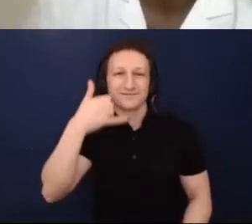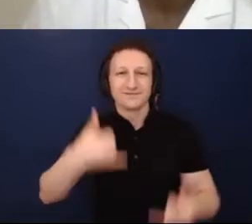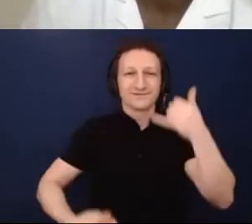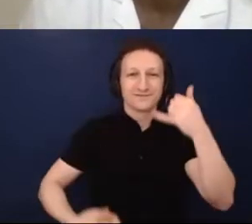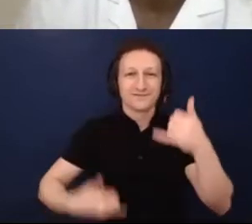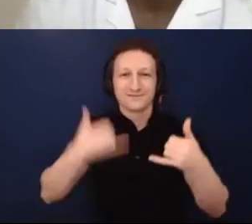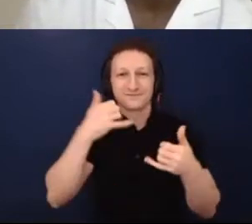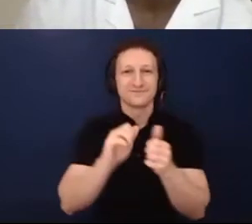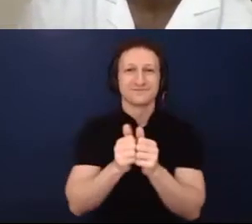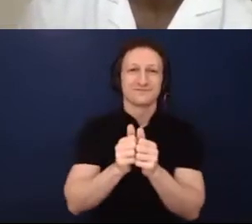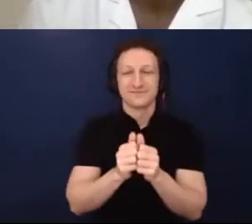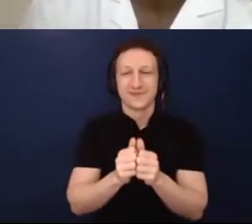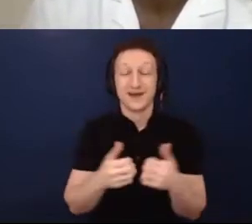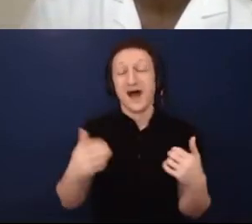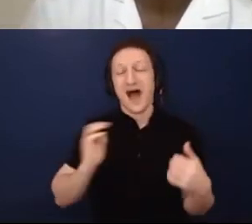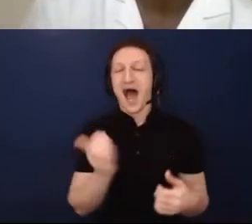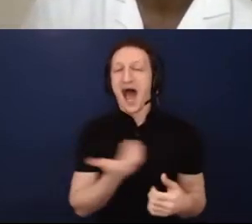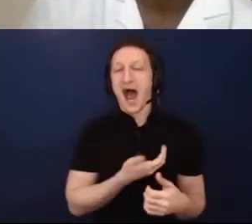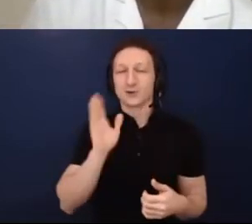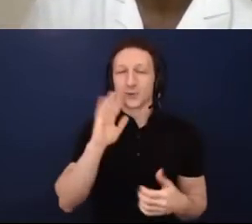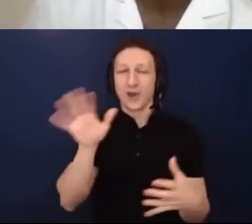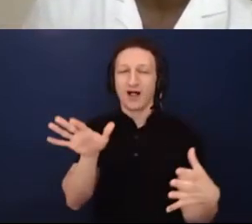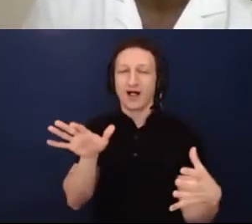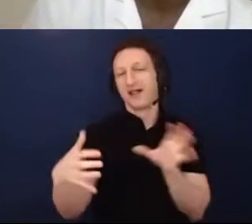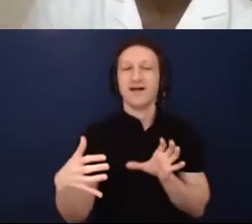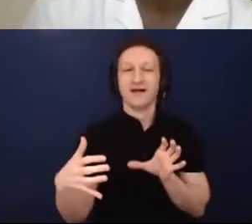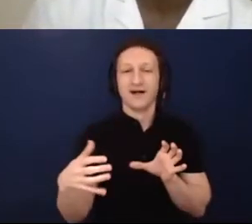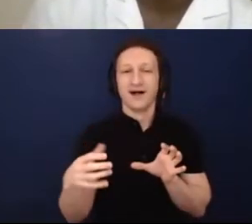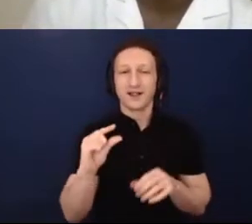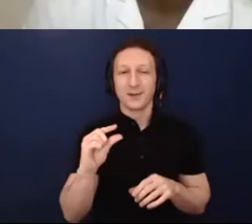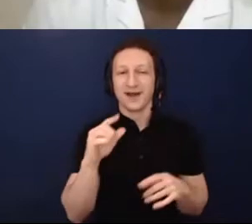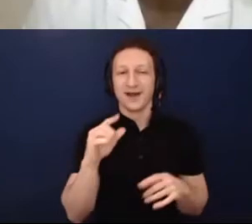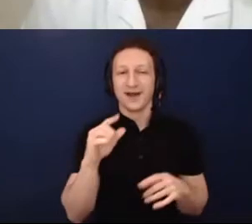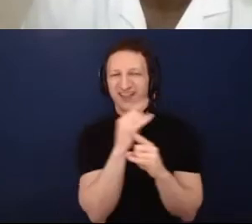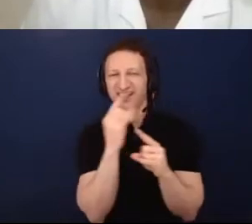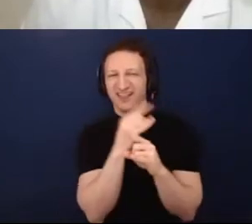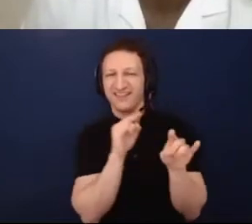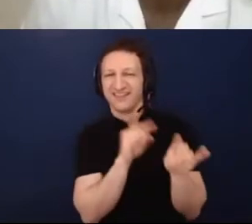tongue-in-cheek sarcastic take on the Jerry Lewis telethon, and free